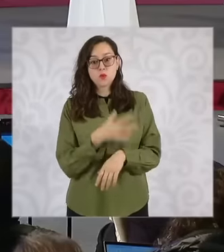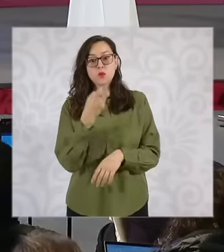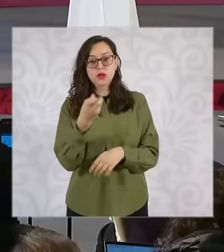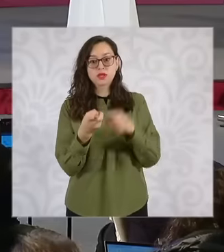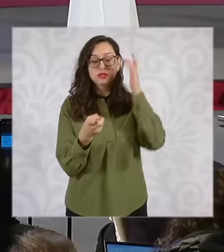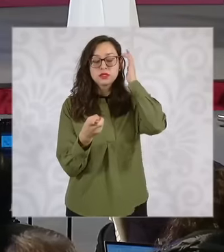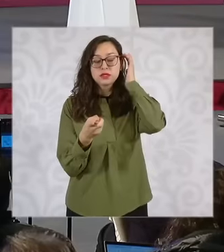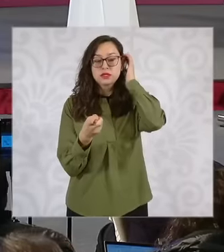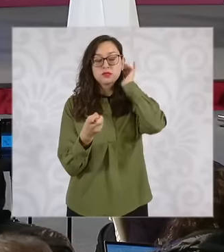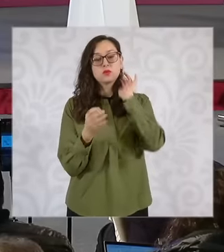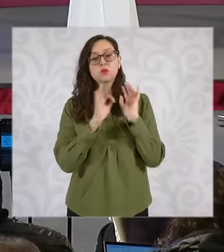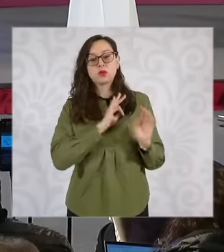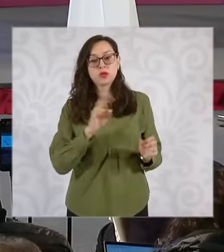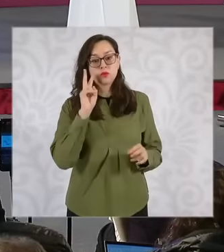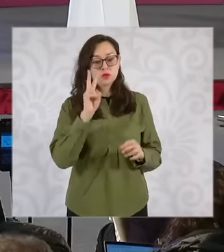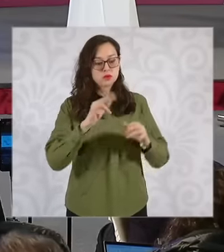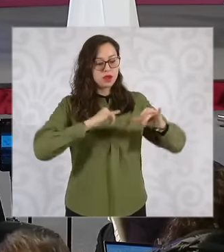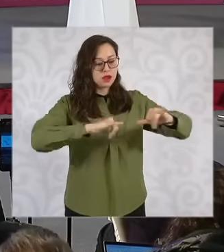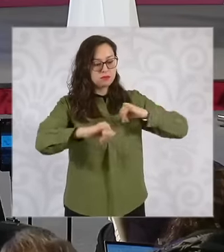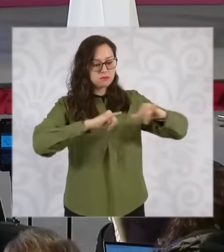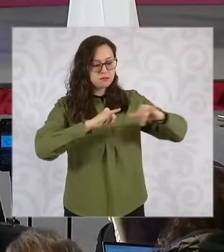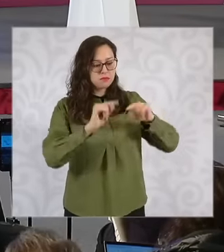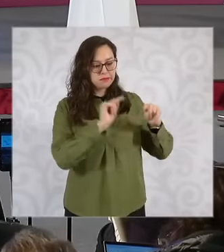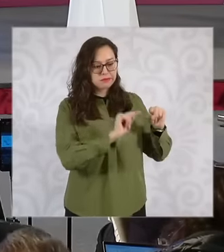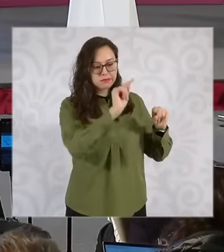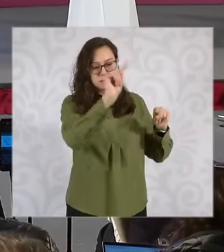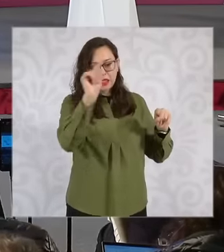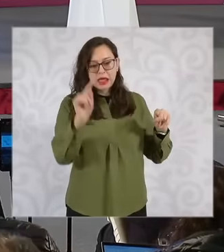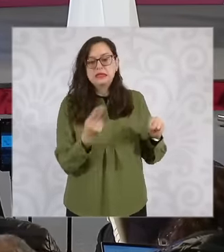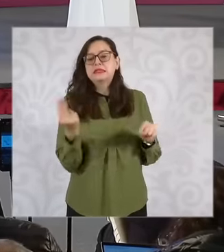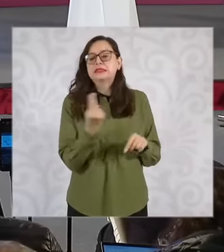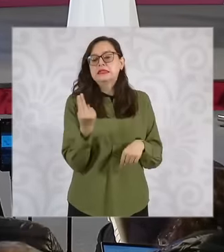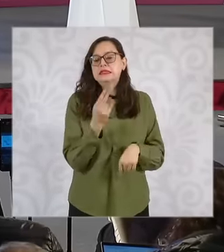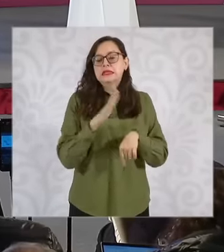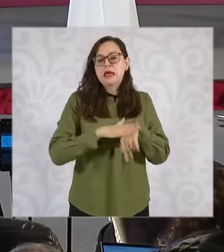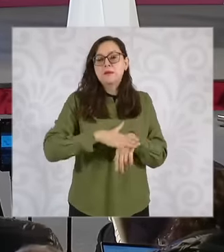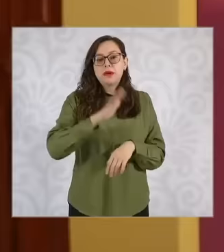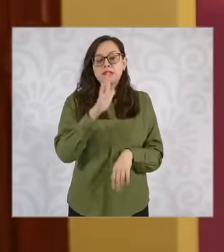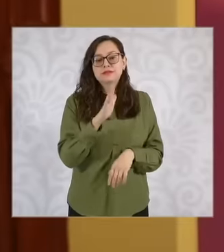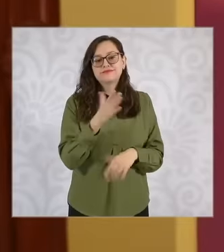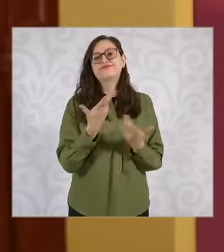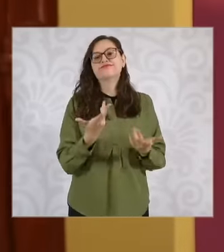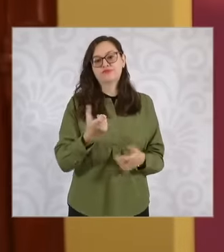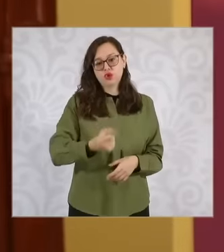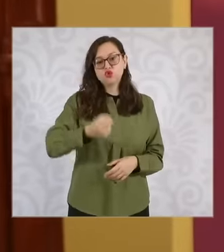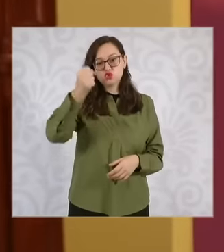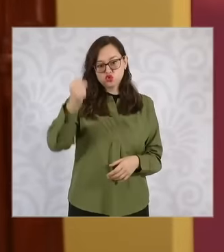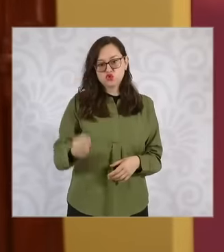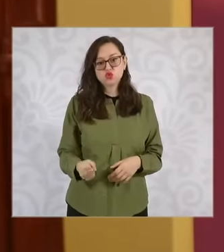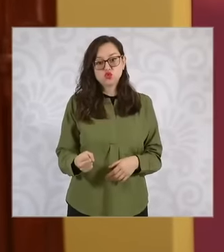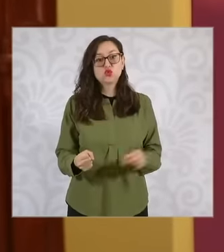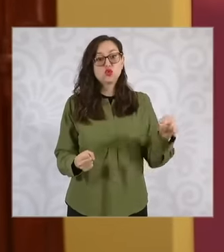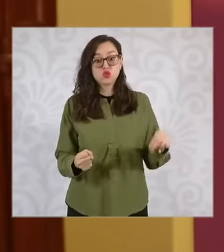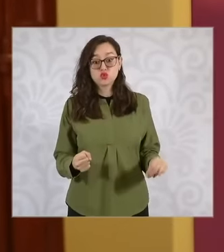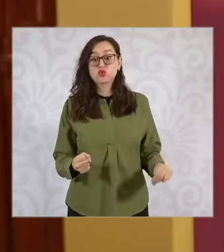. So this these needs because precisely in the South Southeast area and towards the north is where